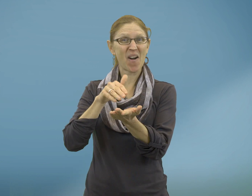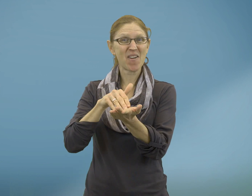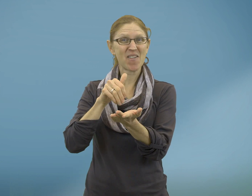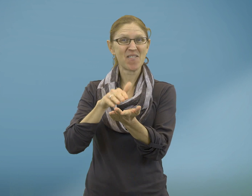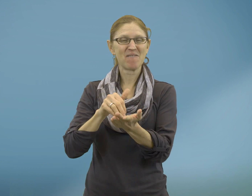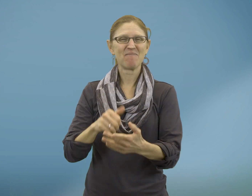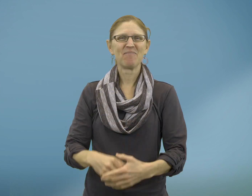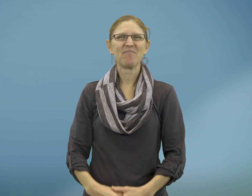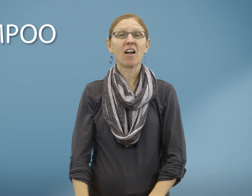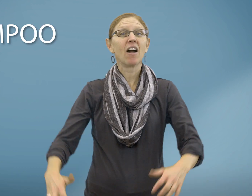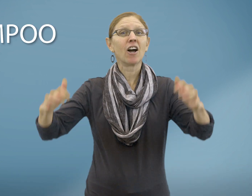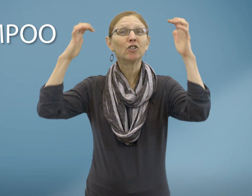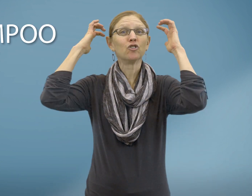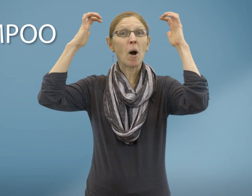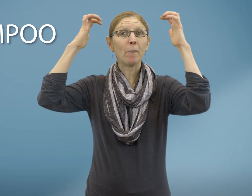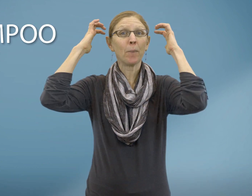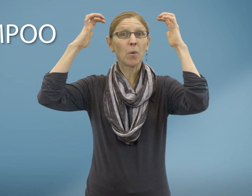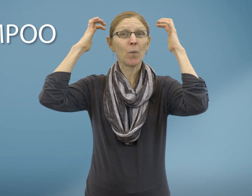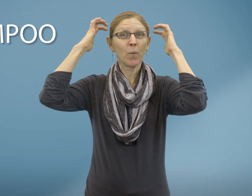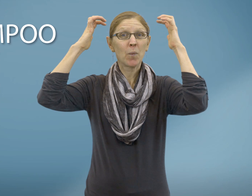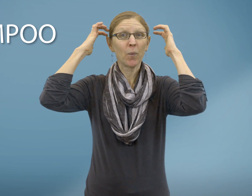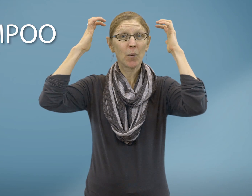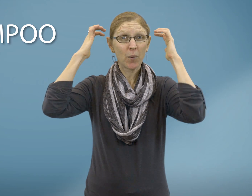Soap Shampoo